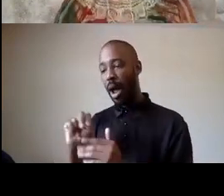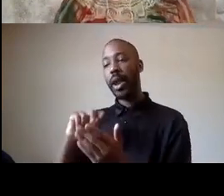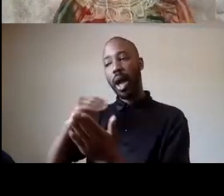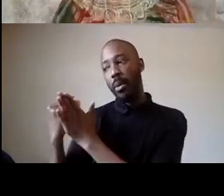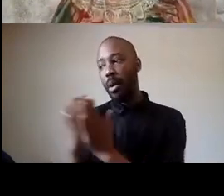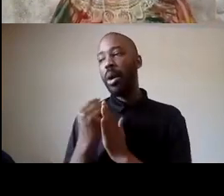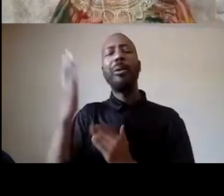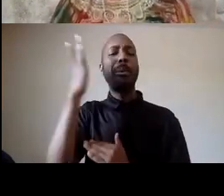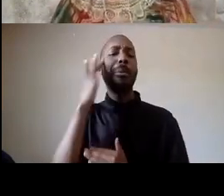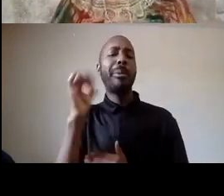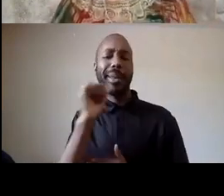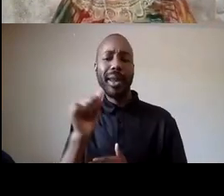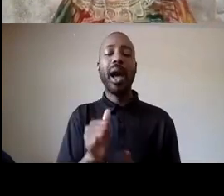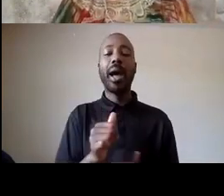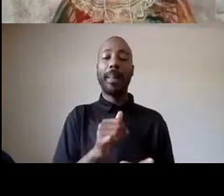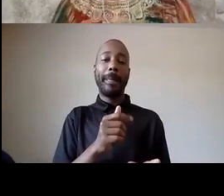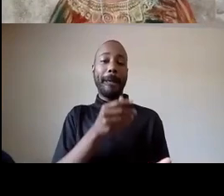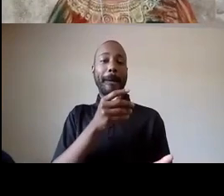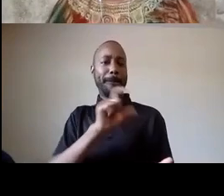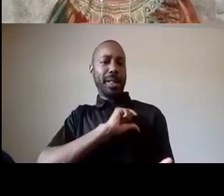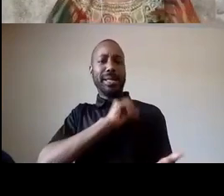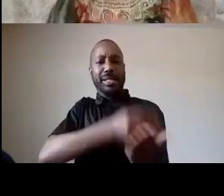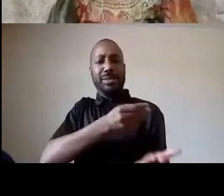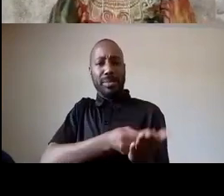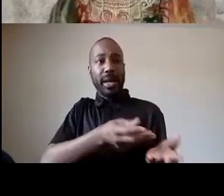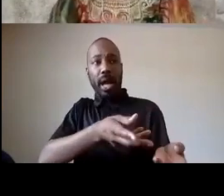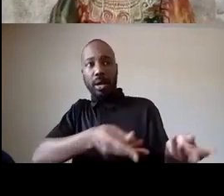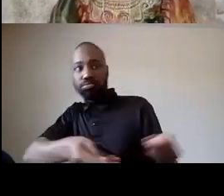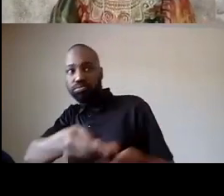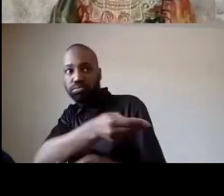um so no amy the call is to defund the police